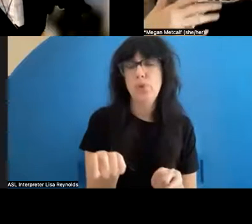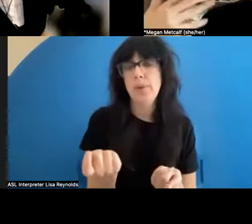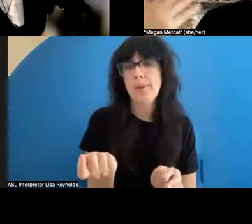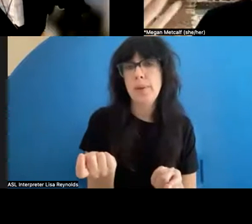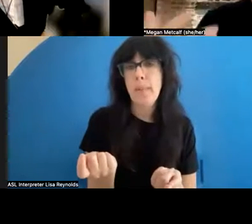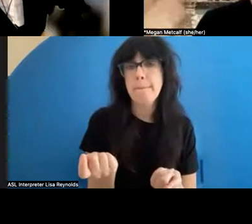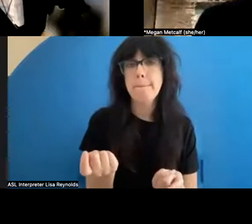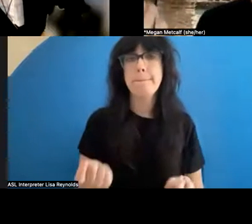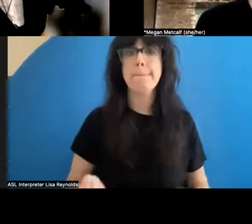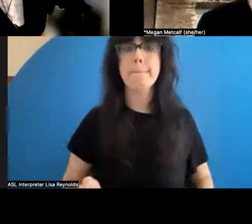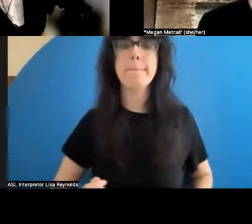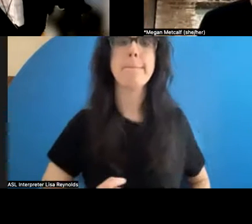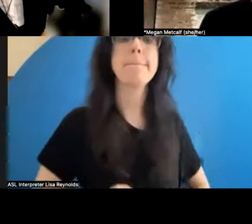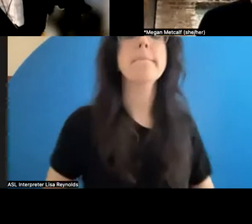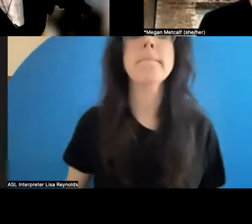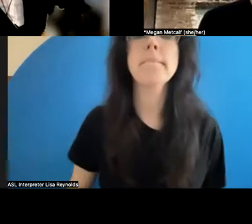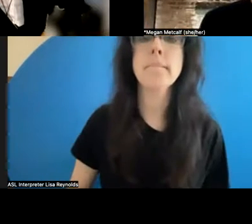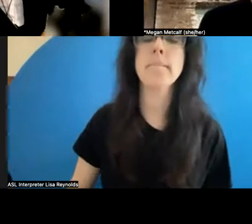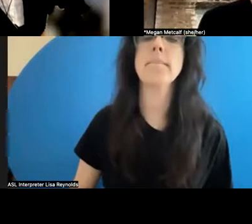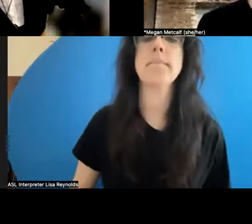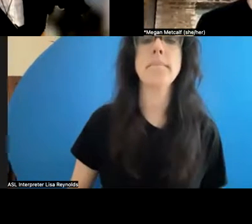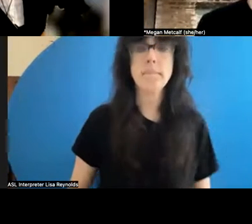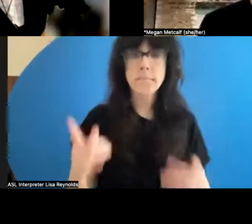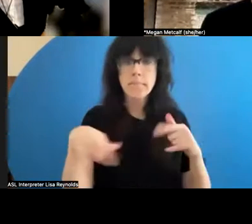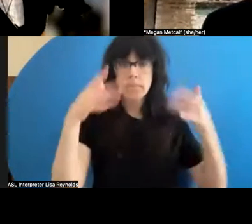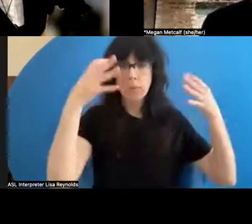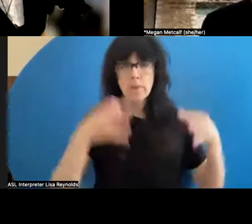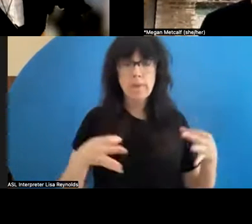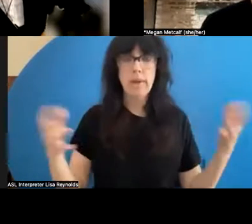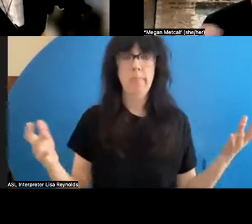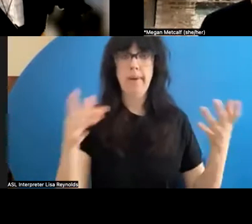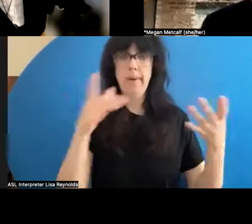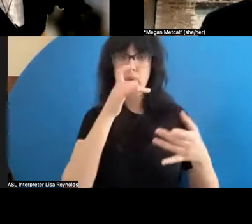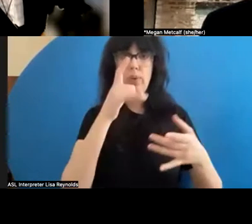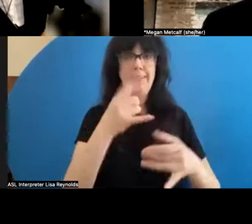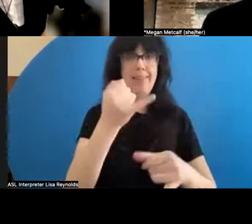just cited by gatekeepers at the institutions